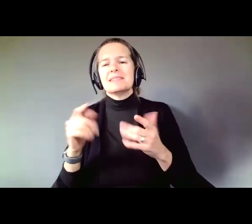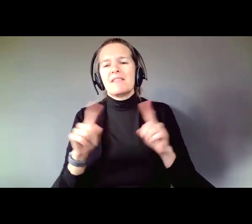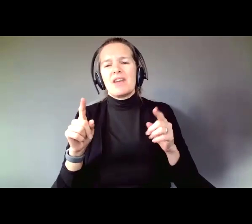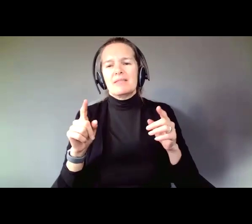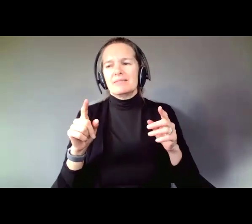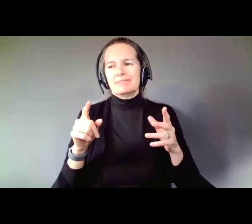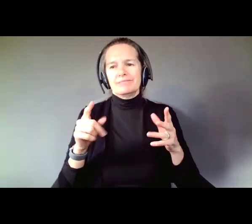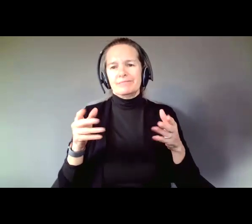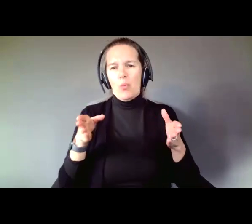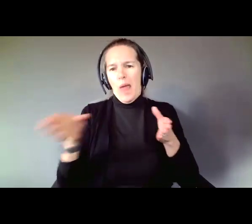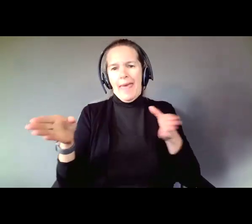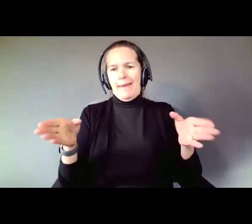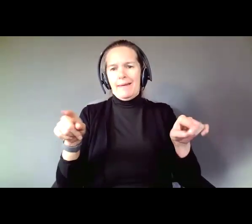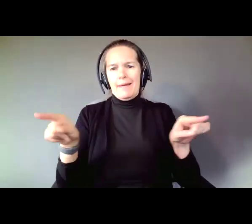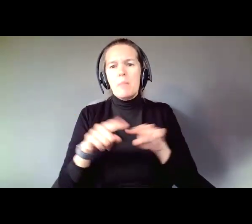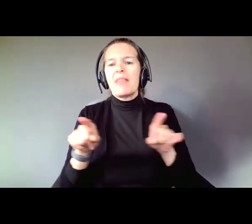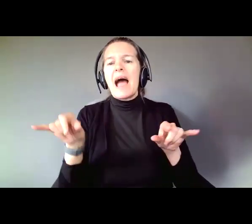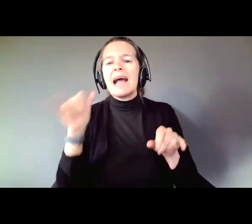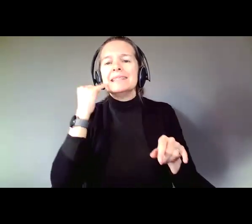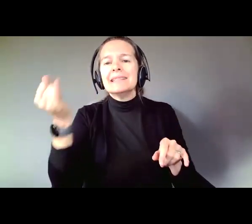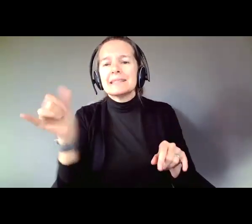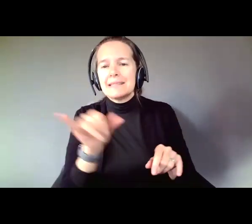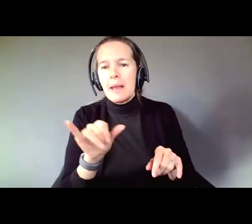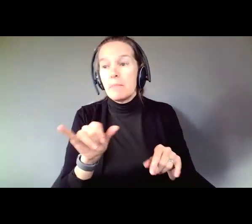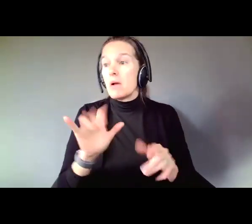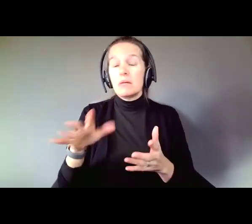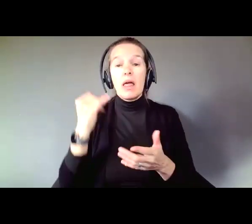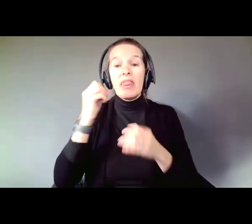Think about the way you use Supported Decision Making when you go to a friend for help.